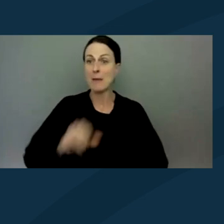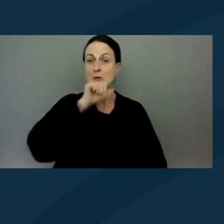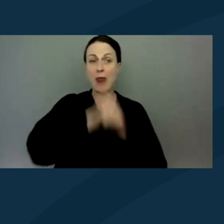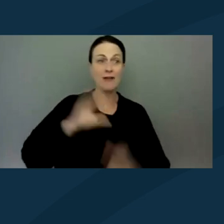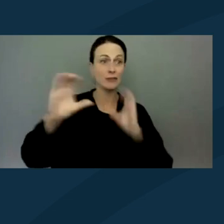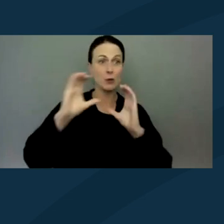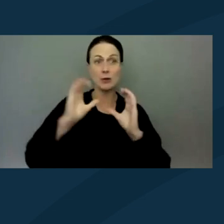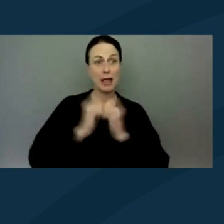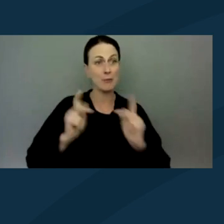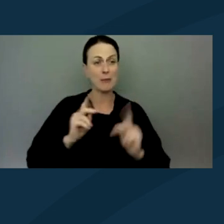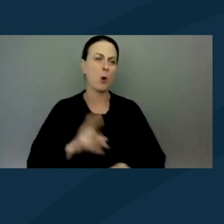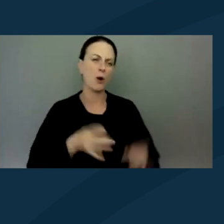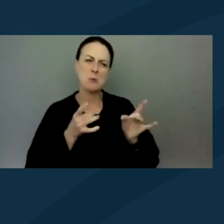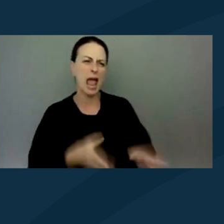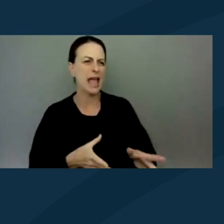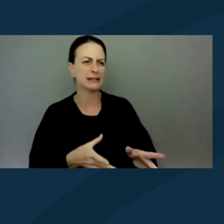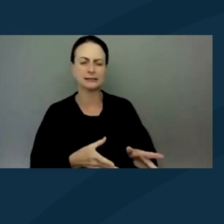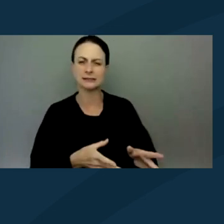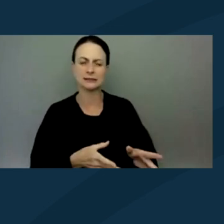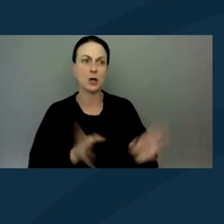or you hate doing the organizing stuff,